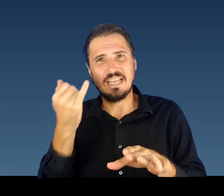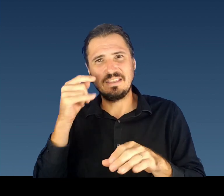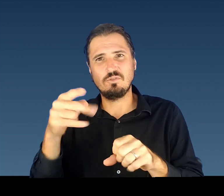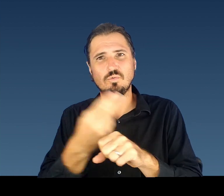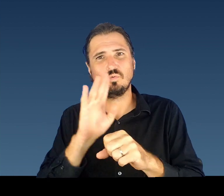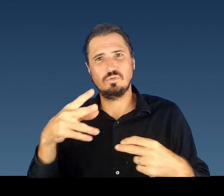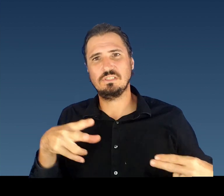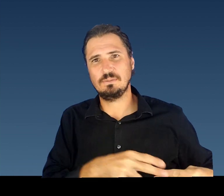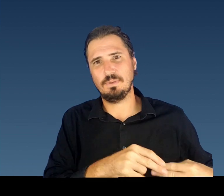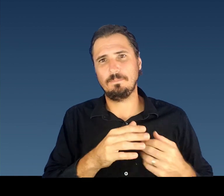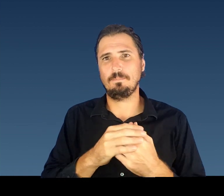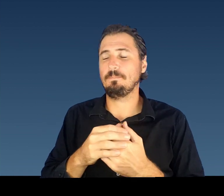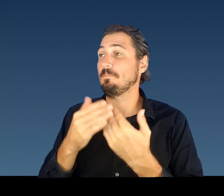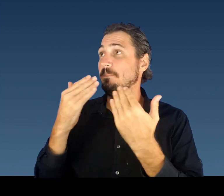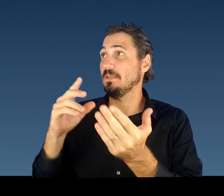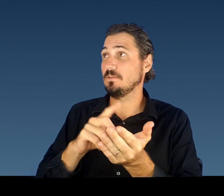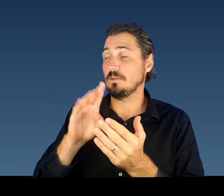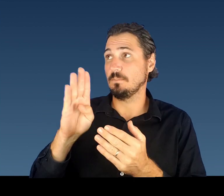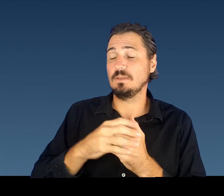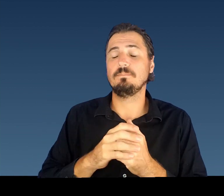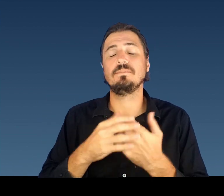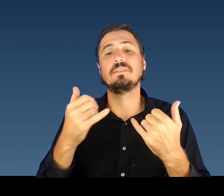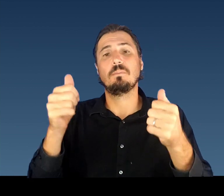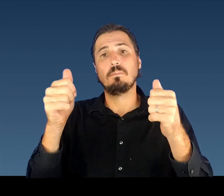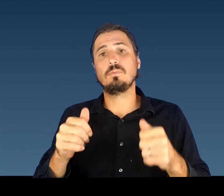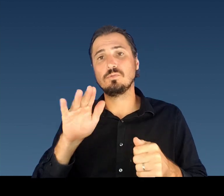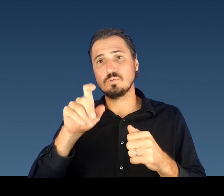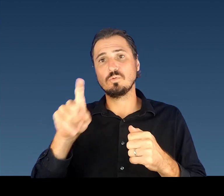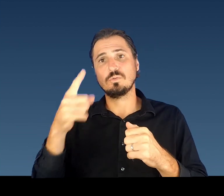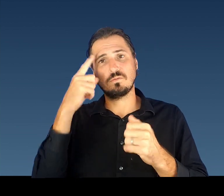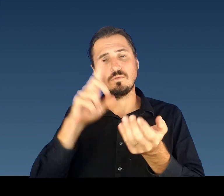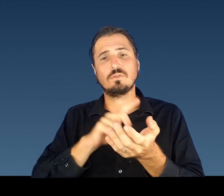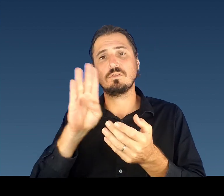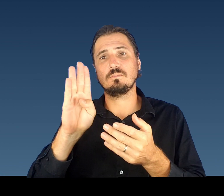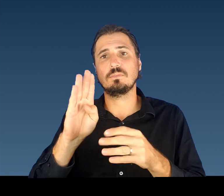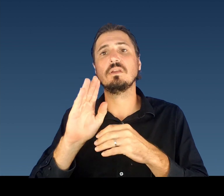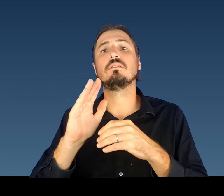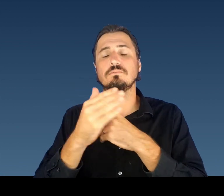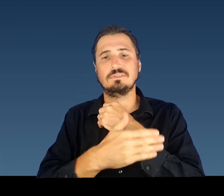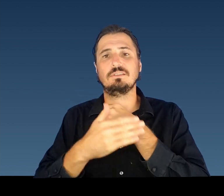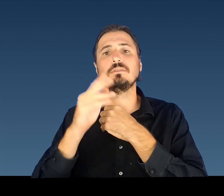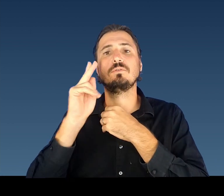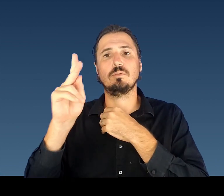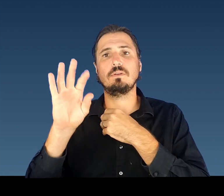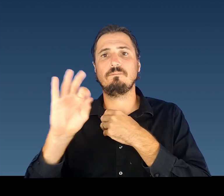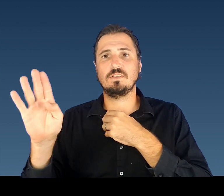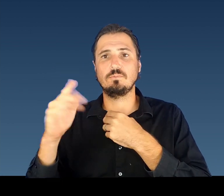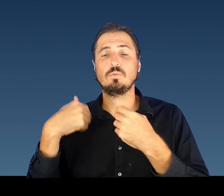There are lots of options to get a vaccine this weekend and protect yourself and your community from severe illness.